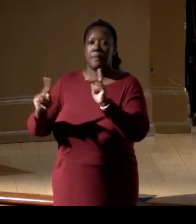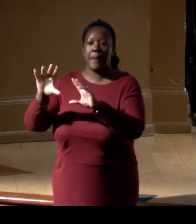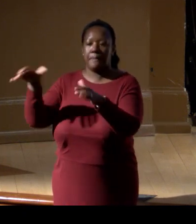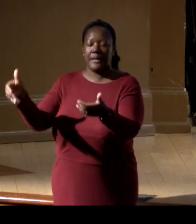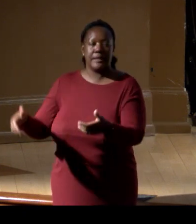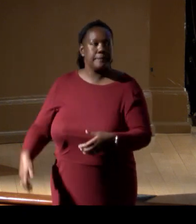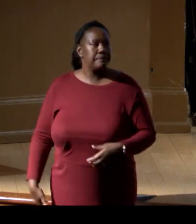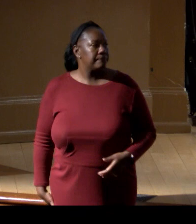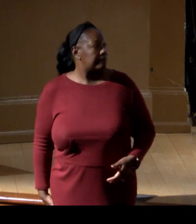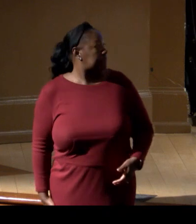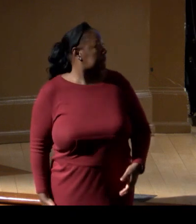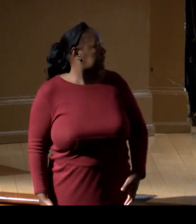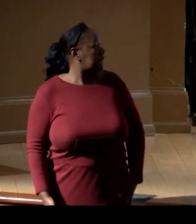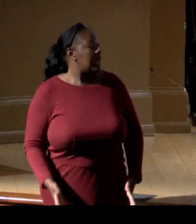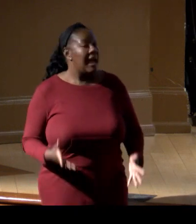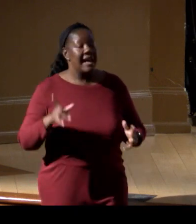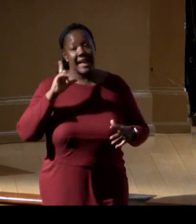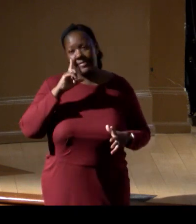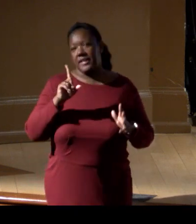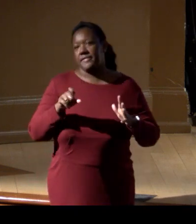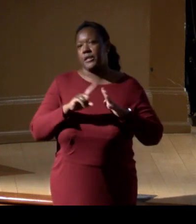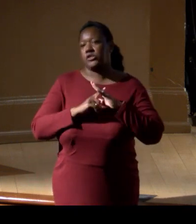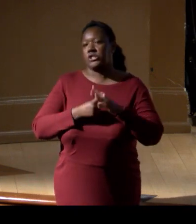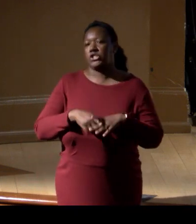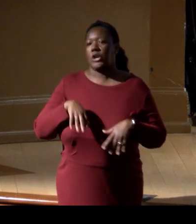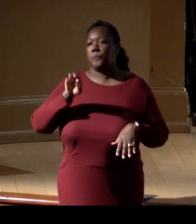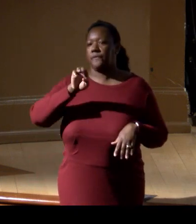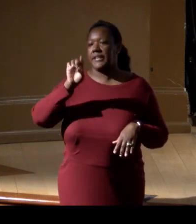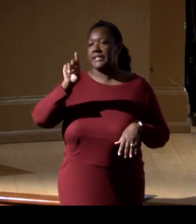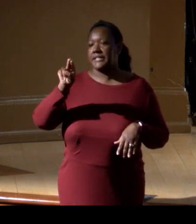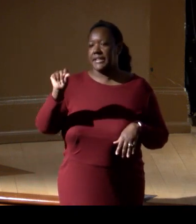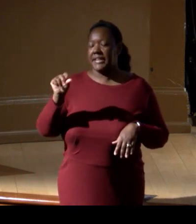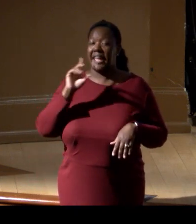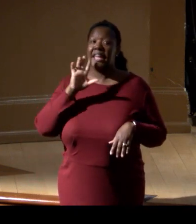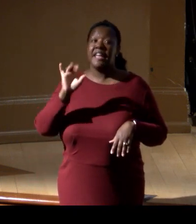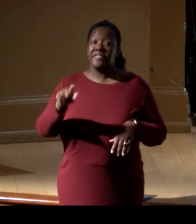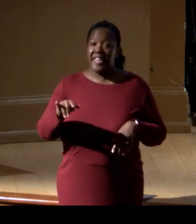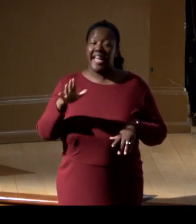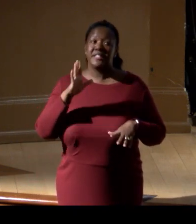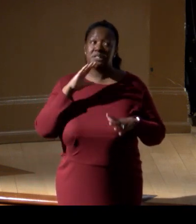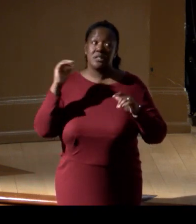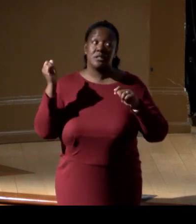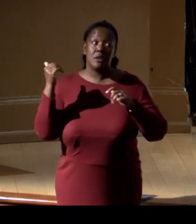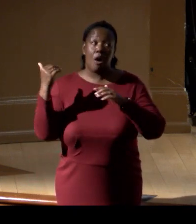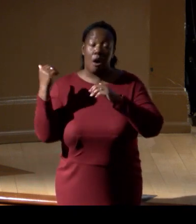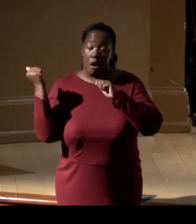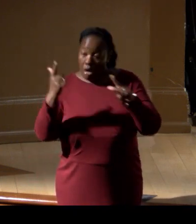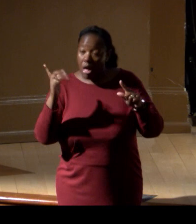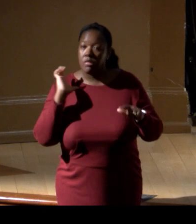and no one has heard of eDNA, and that's on all of us, but it's certainly on an organization like the Smithsonian,